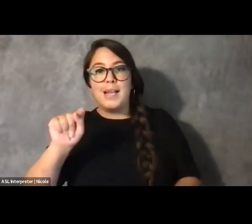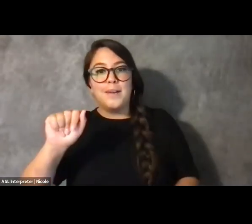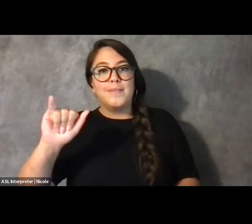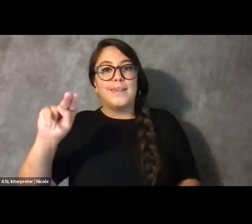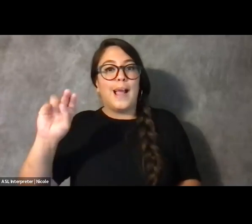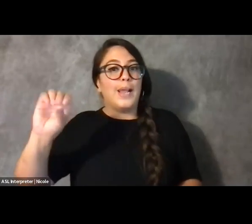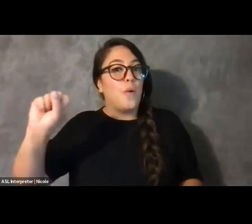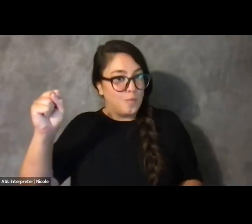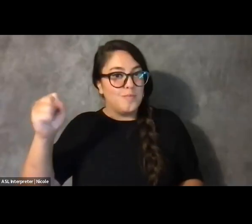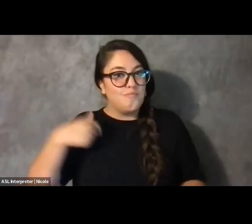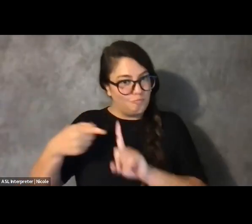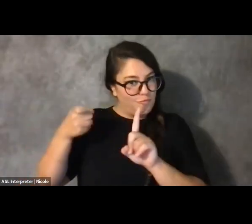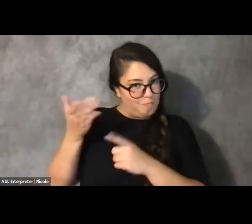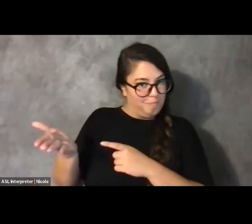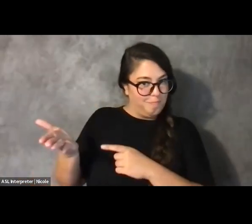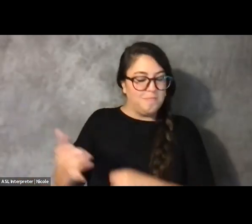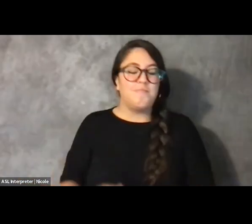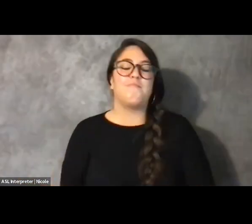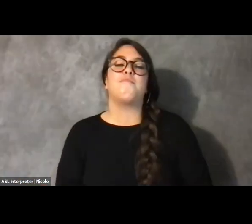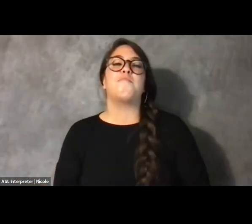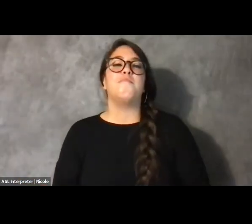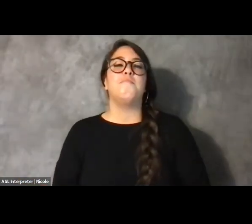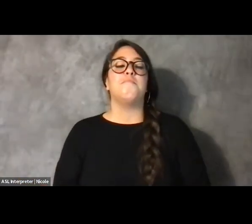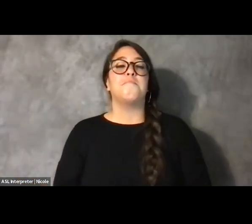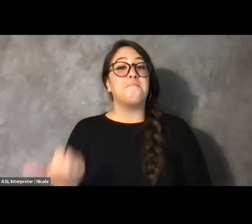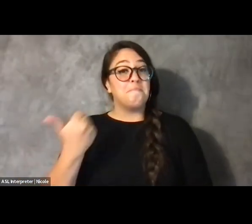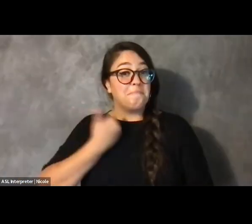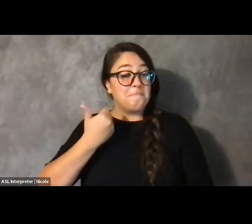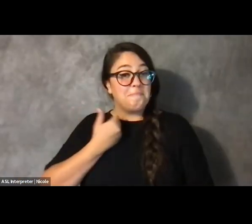I am one of the emerge fellows, of course.